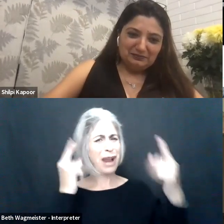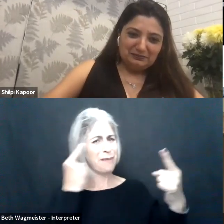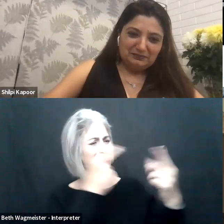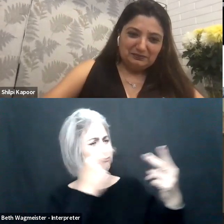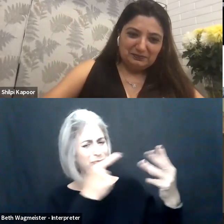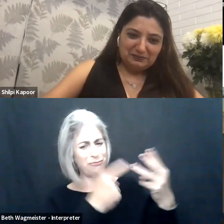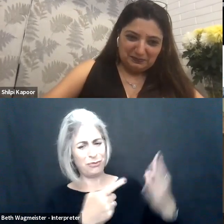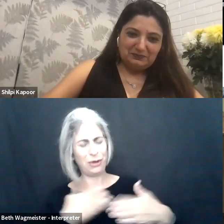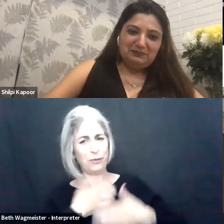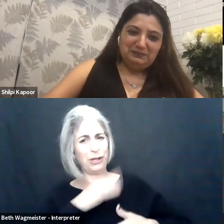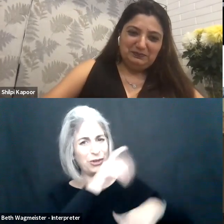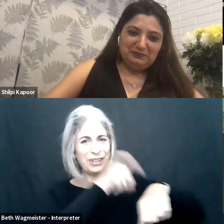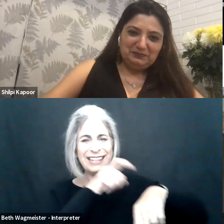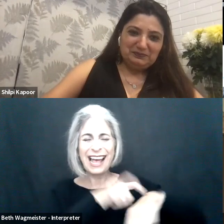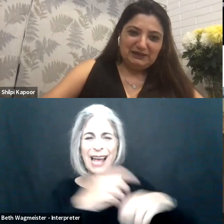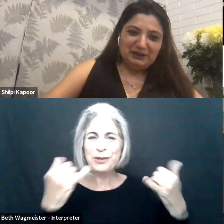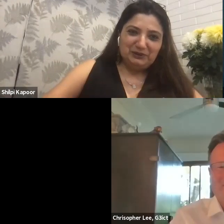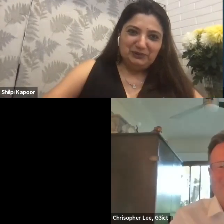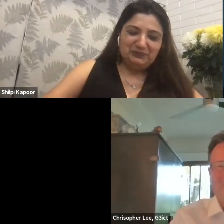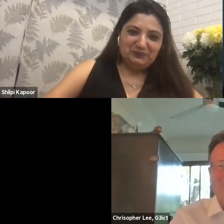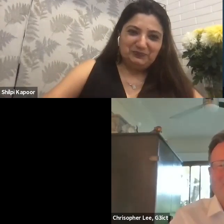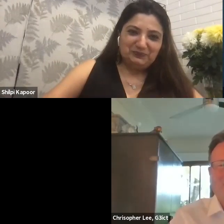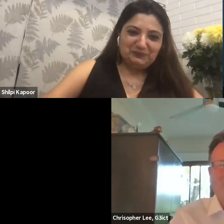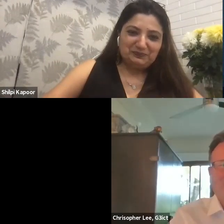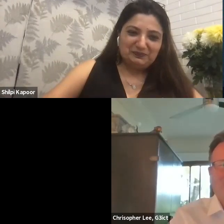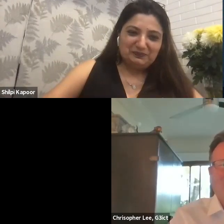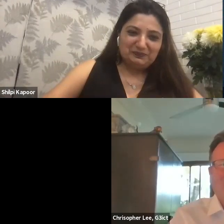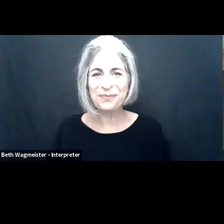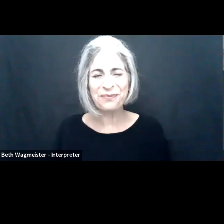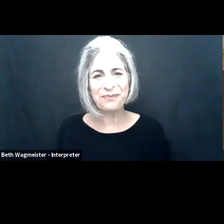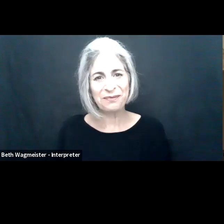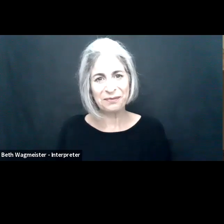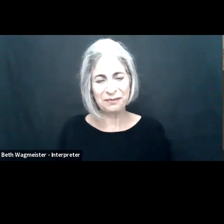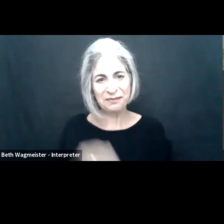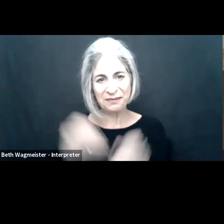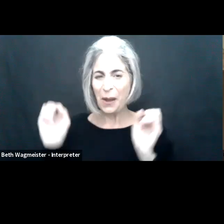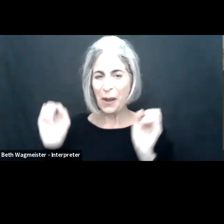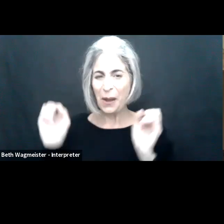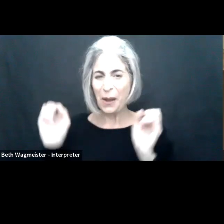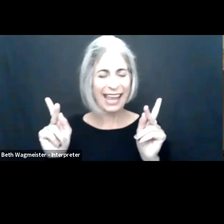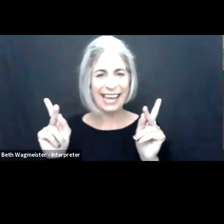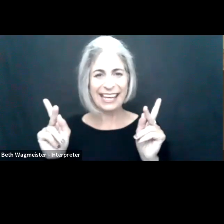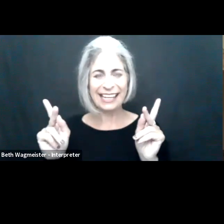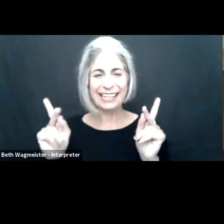Shilpi, that was wonderful. So many great points and we appreciate your time both y'all today.